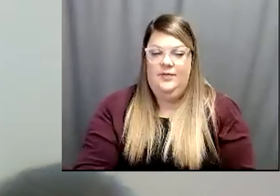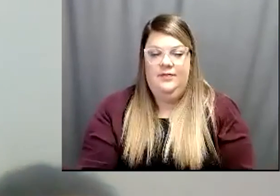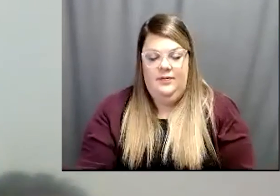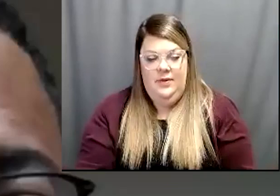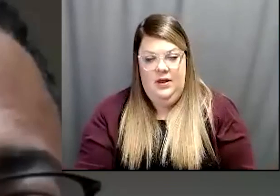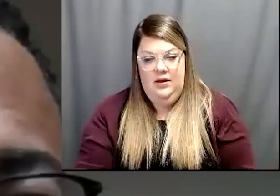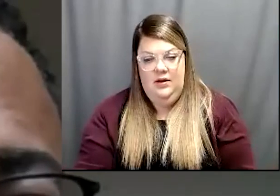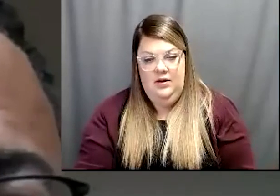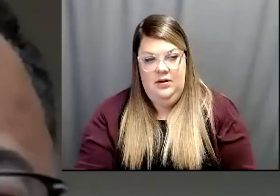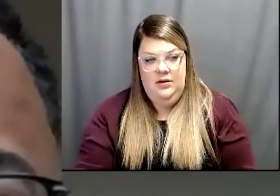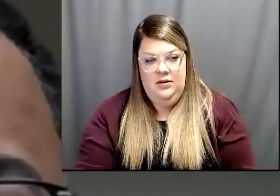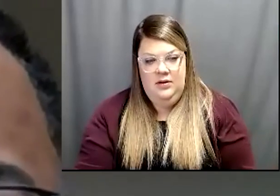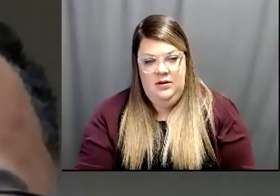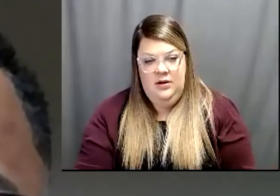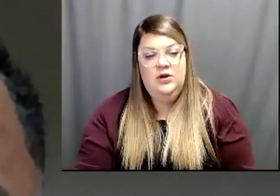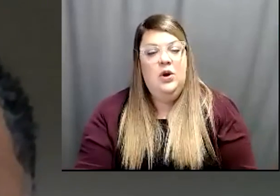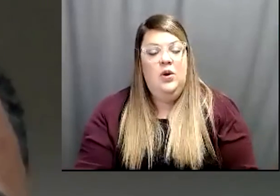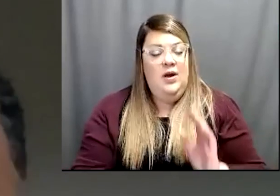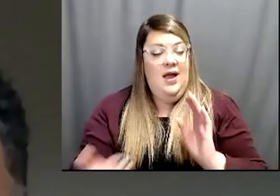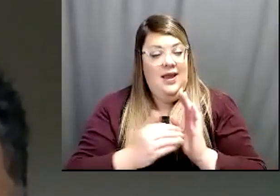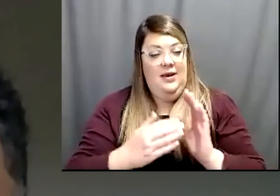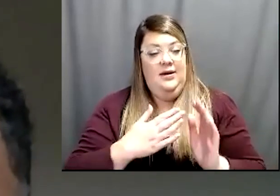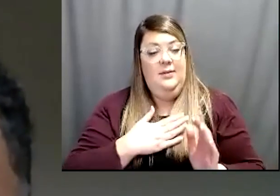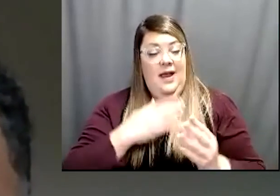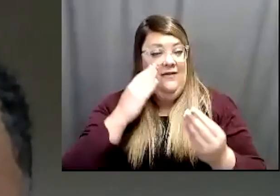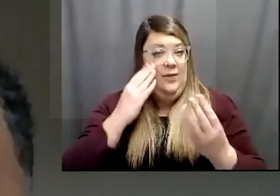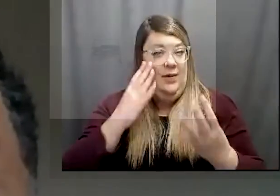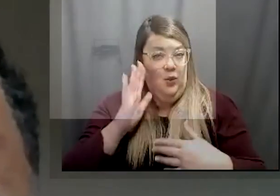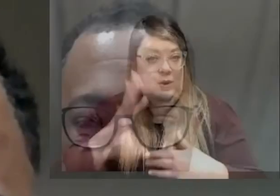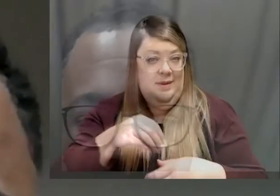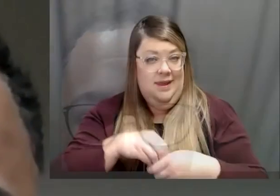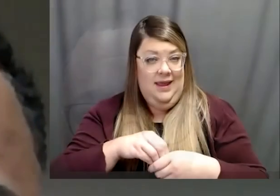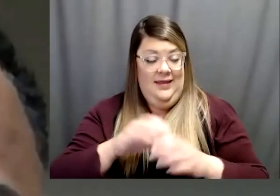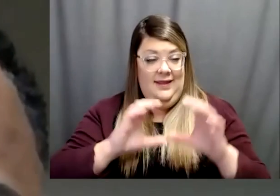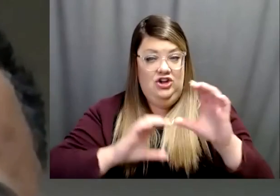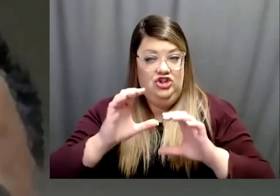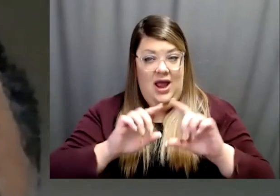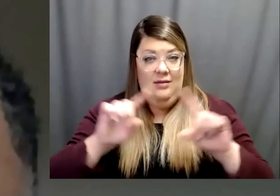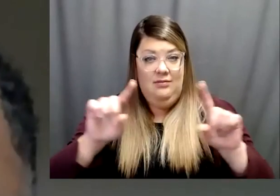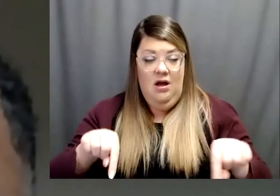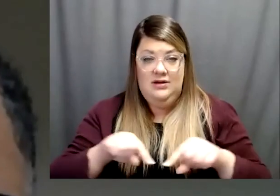So um again my information will be in the chat, if you have any other questions any other information